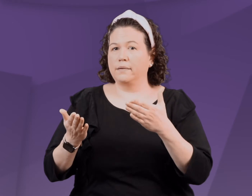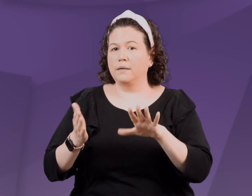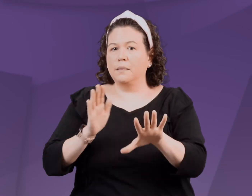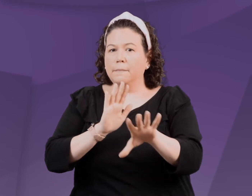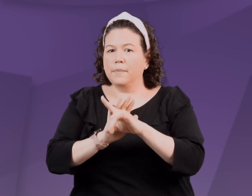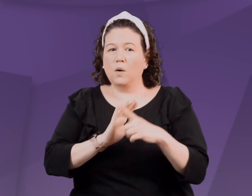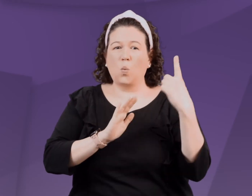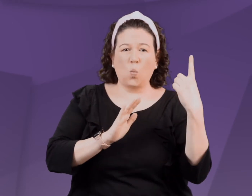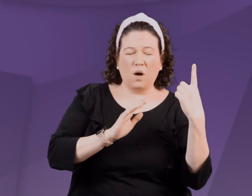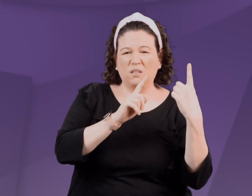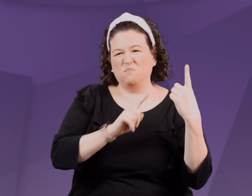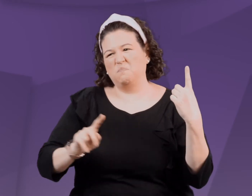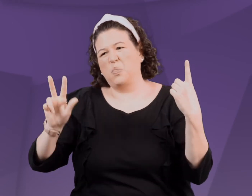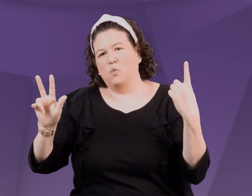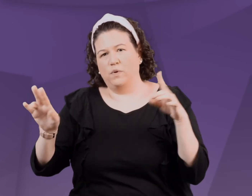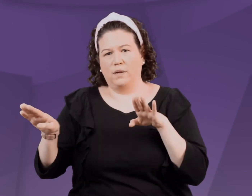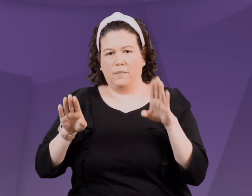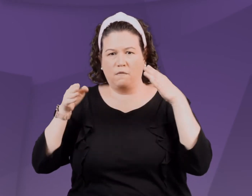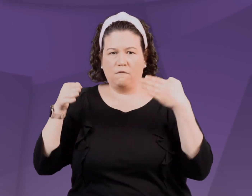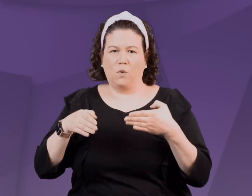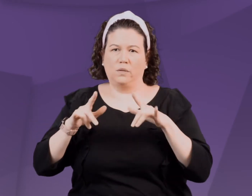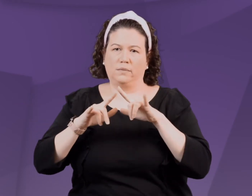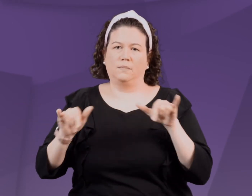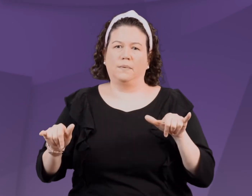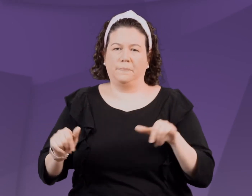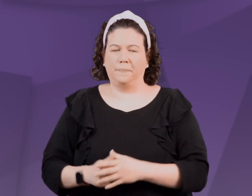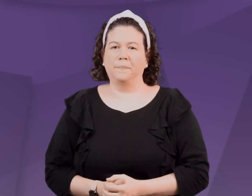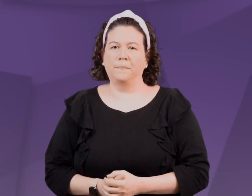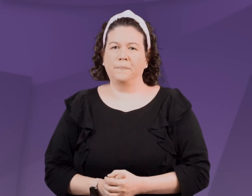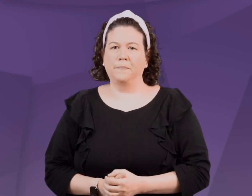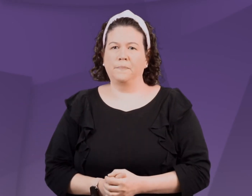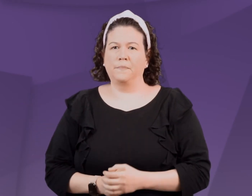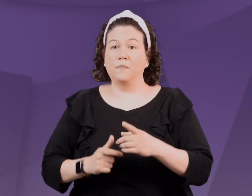It is recommended to focus on one to three behaviors at a time.